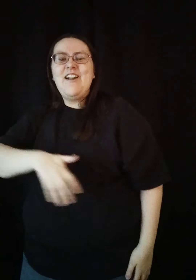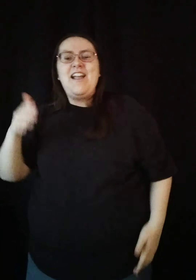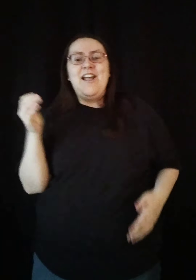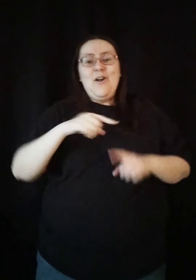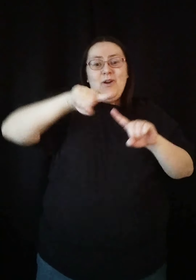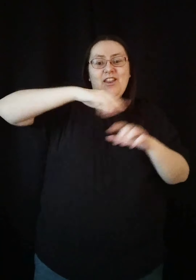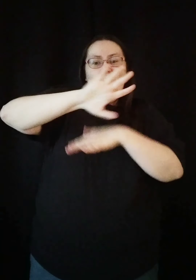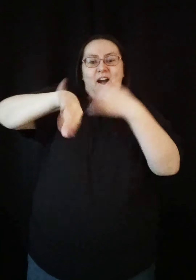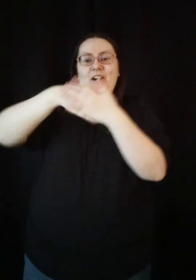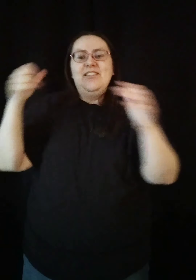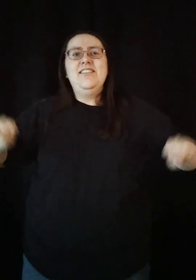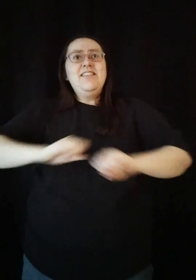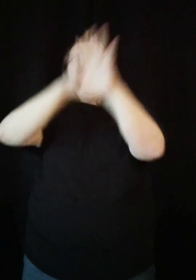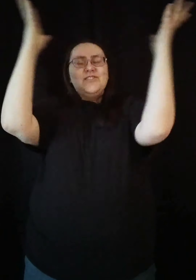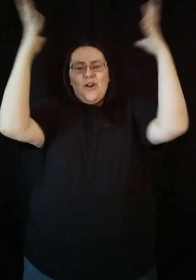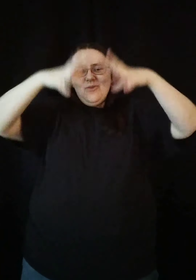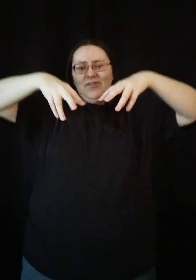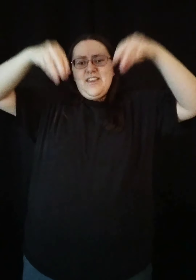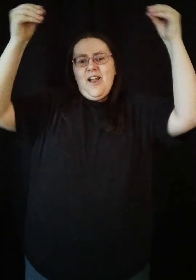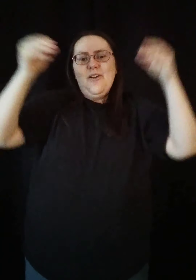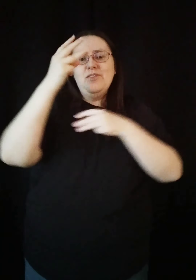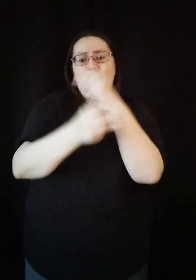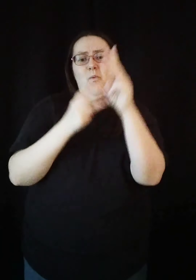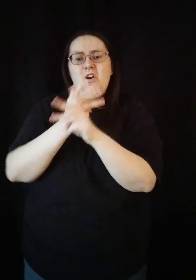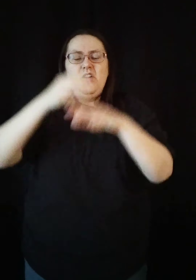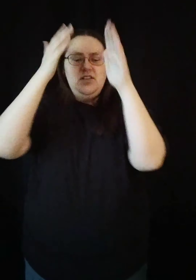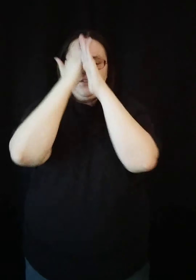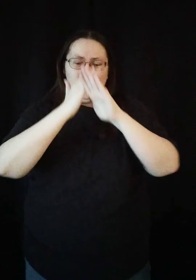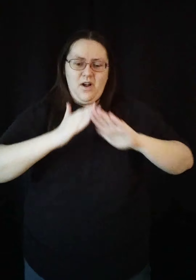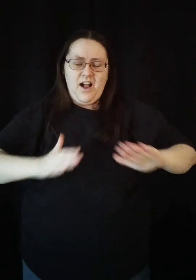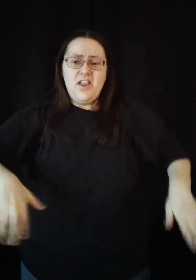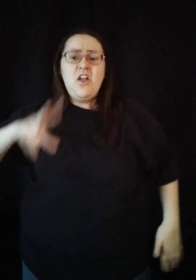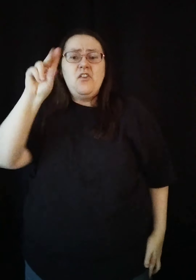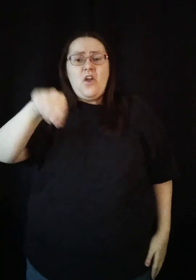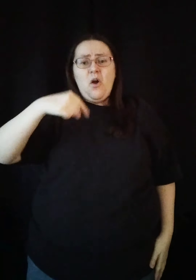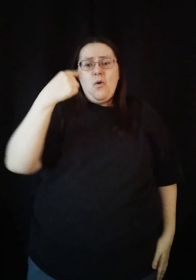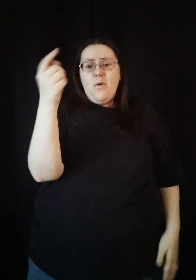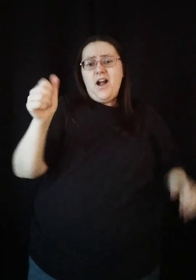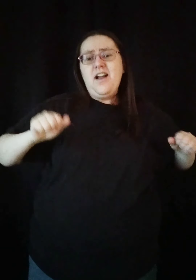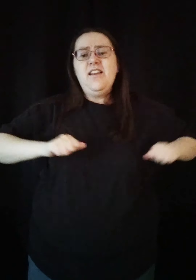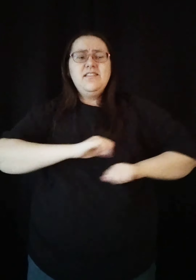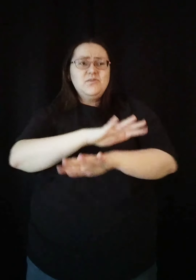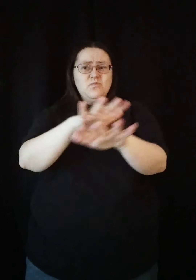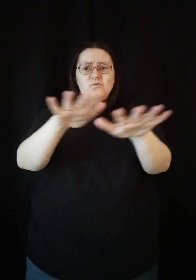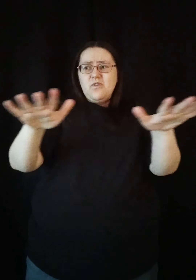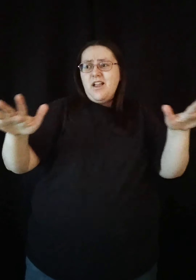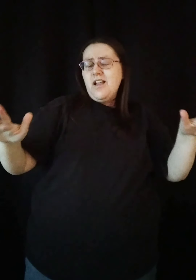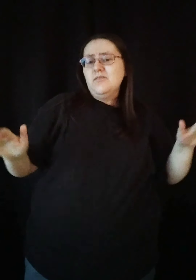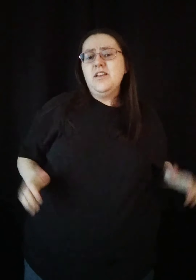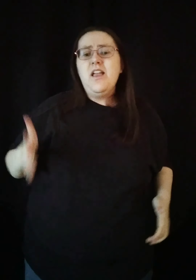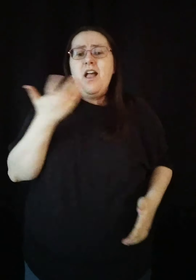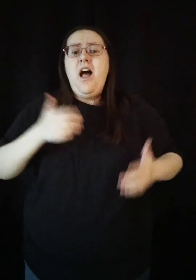When all the lights go down and the world is quiet No one is around